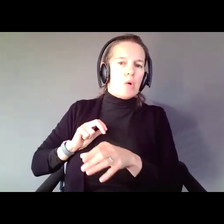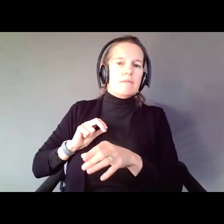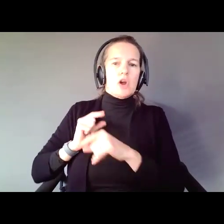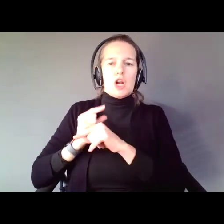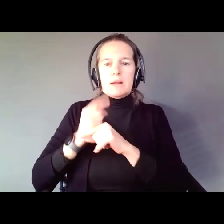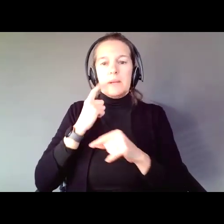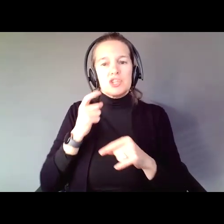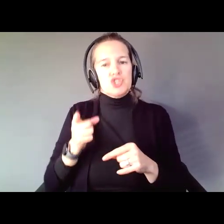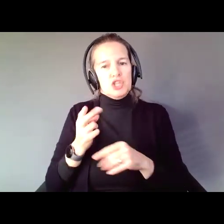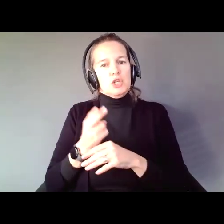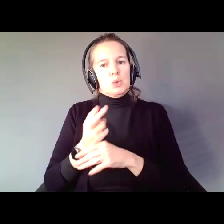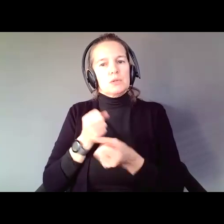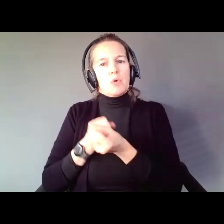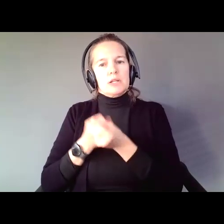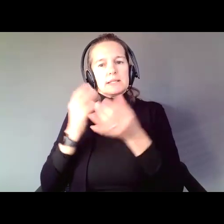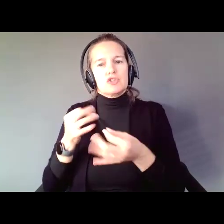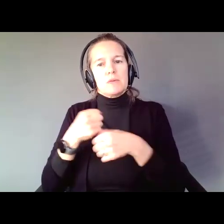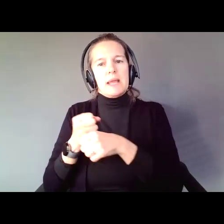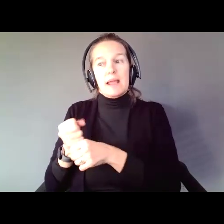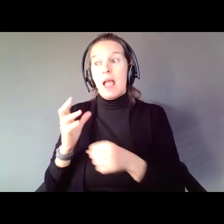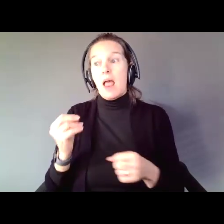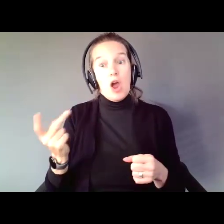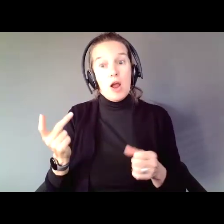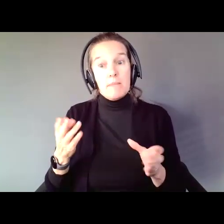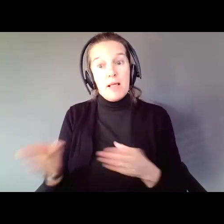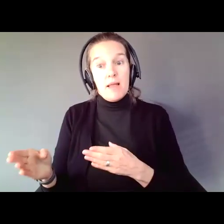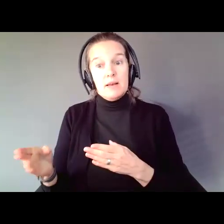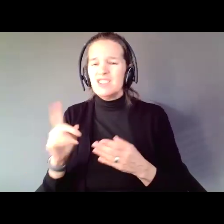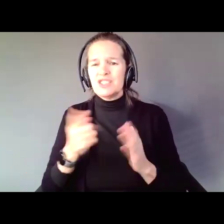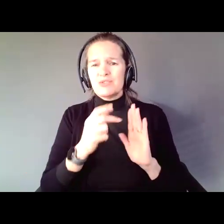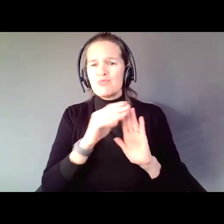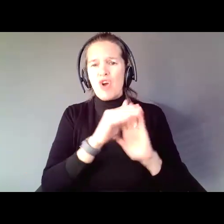Decision Making, and our Supported Decision Making plan was just a roster. It just said